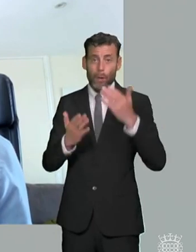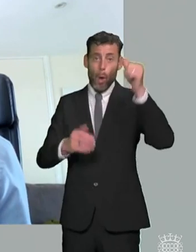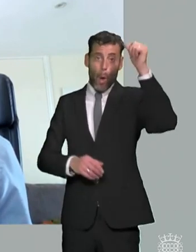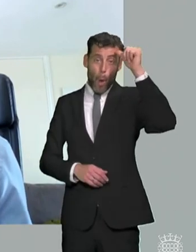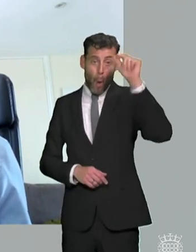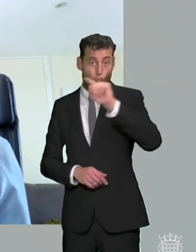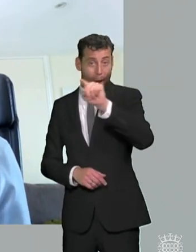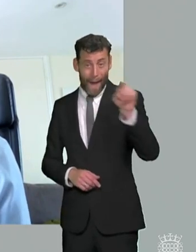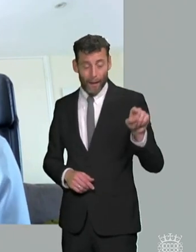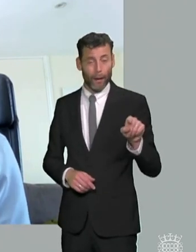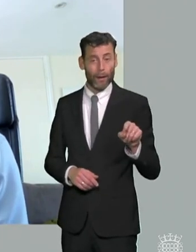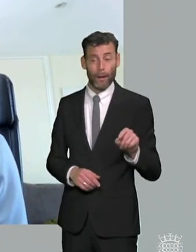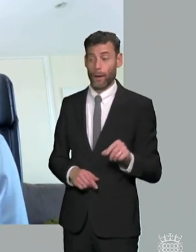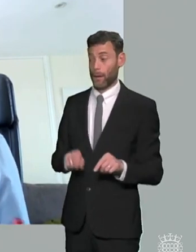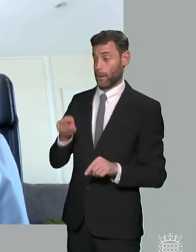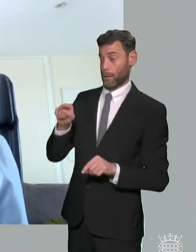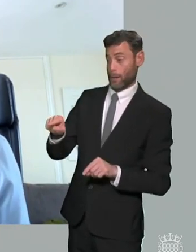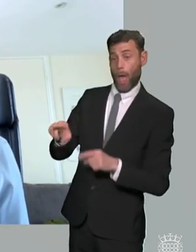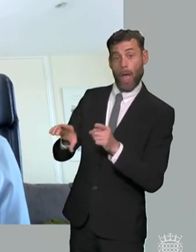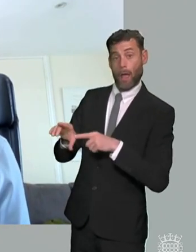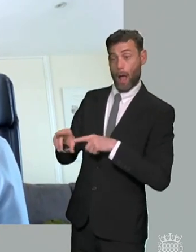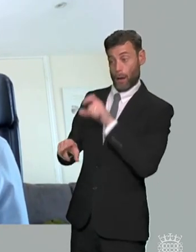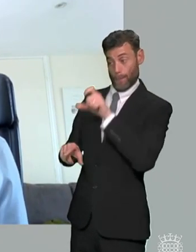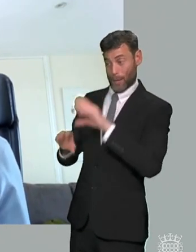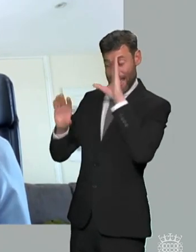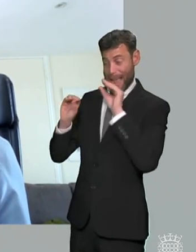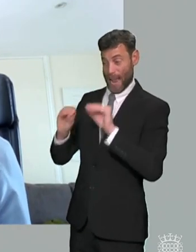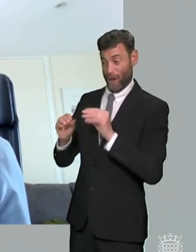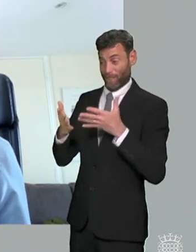reasons that justice this particular young person may need and support this particular young person